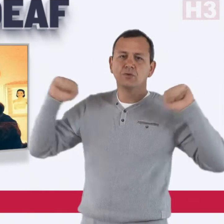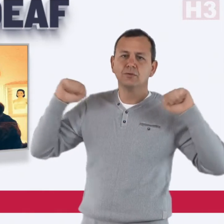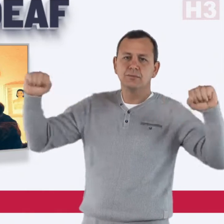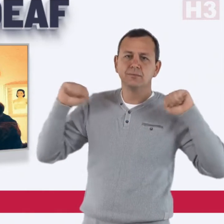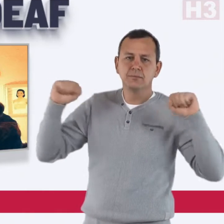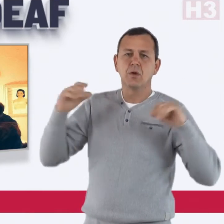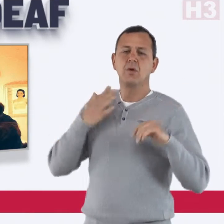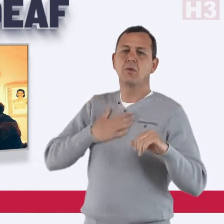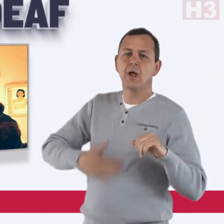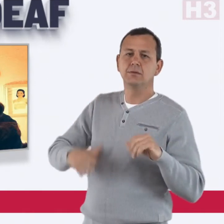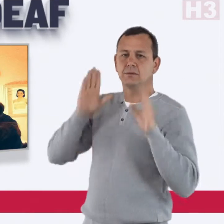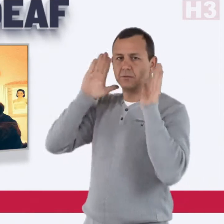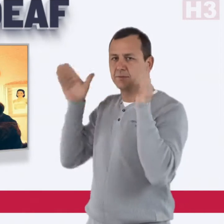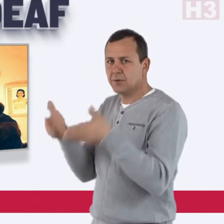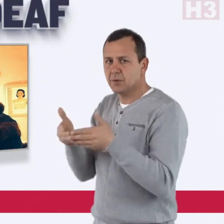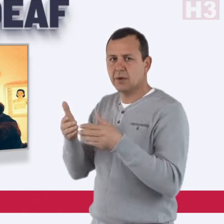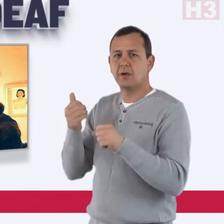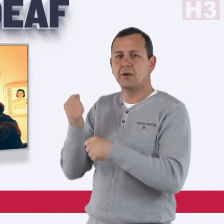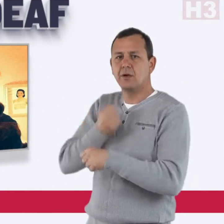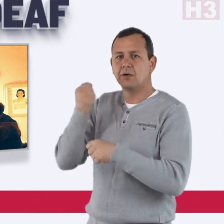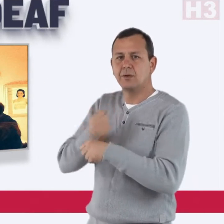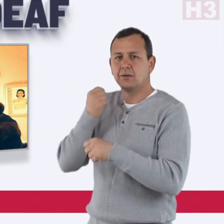for workouts and wants to